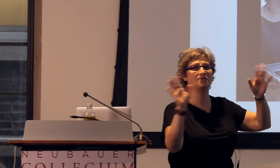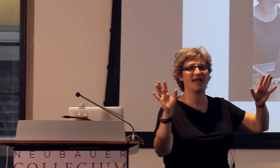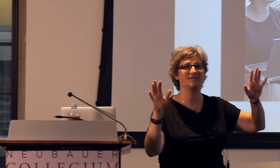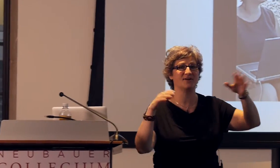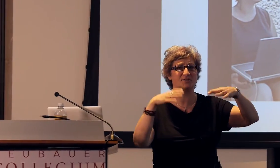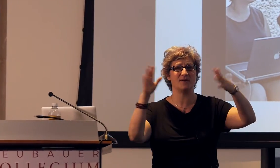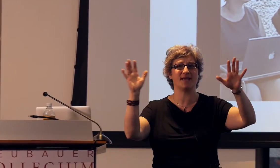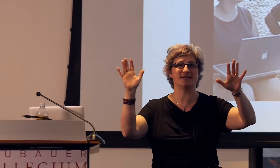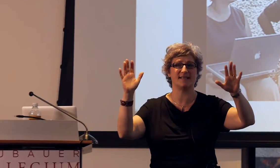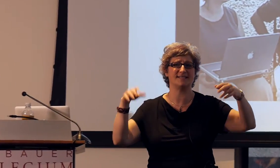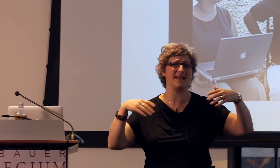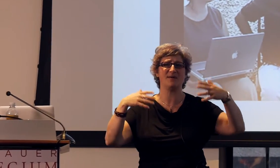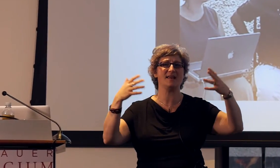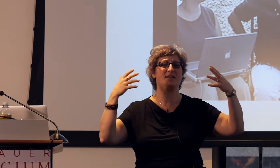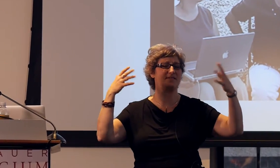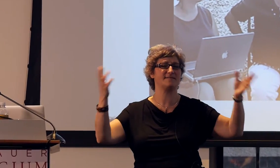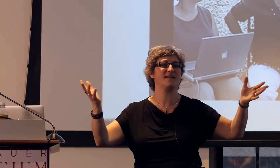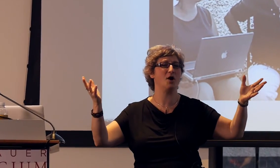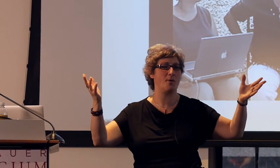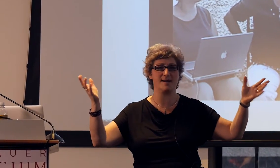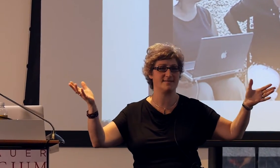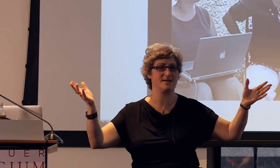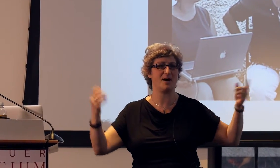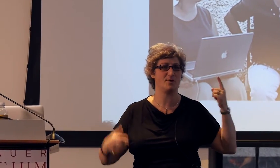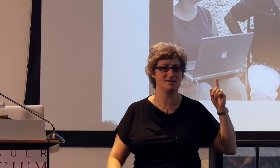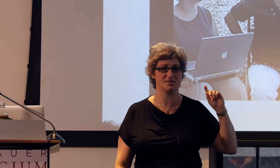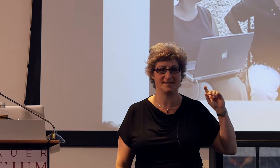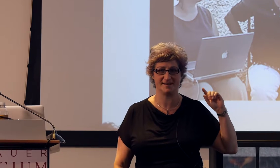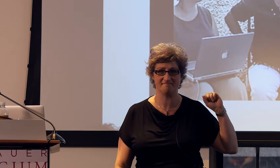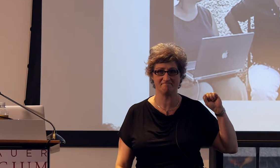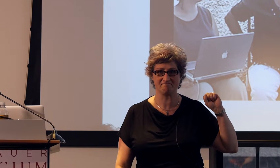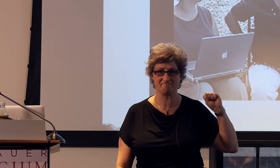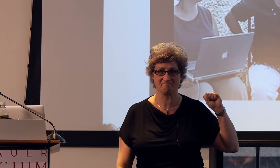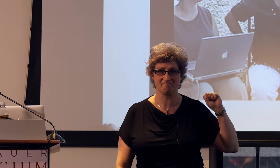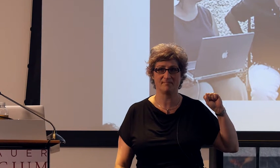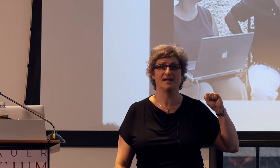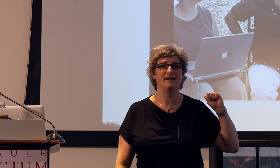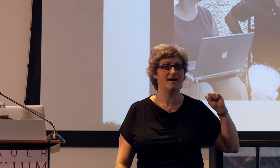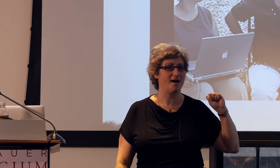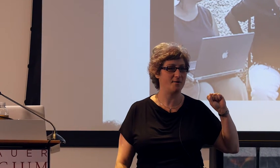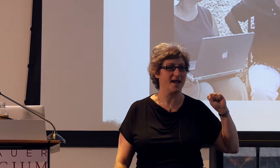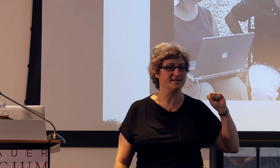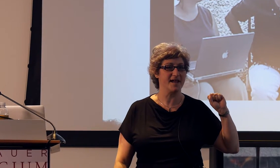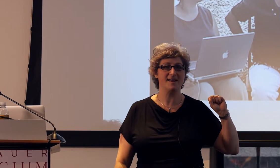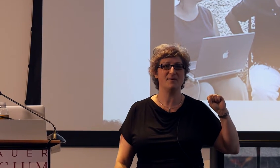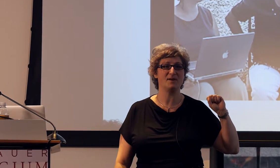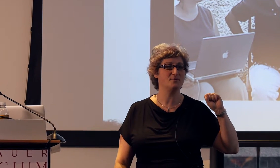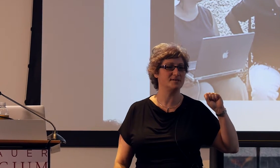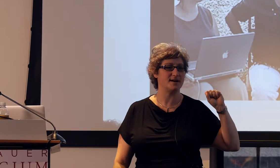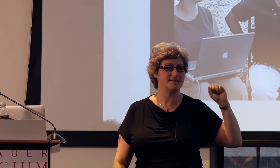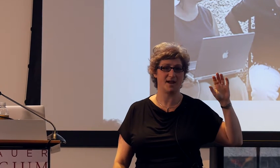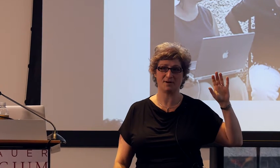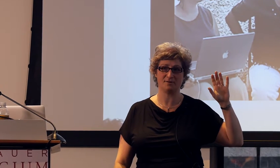I don't want you to answer, I just want to get a sense of, does anybody think they know anything about what he just said? Okay, anybody who is not a signer